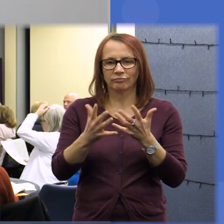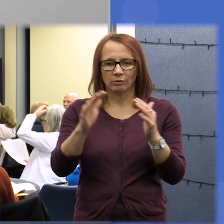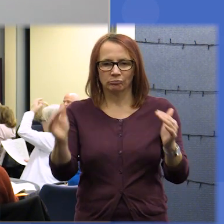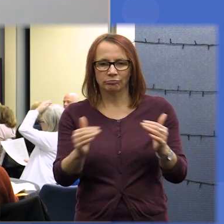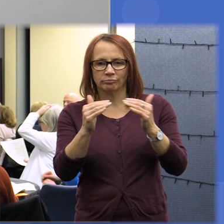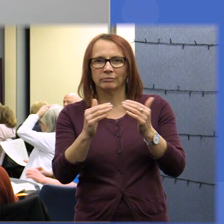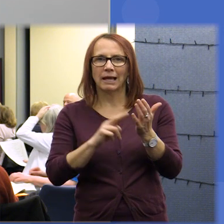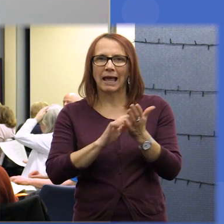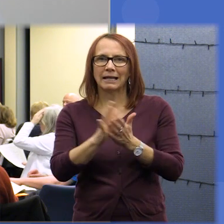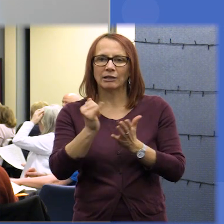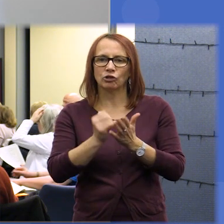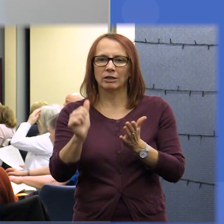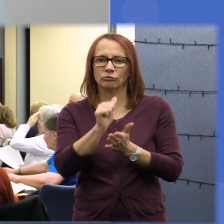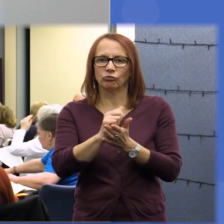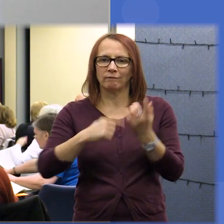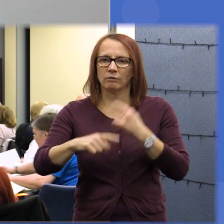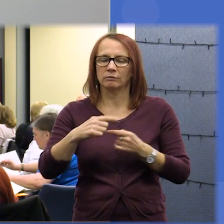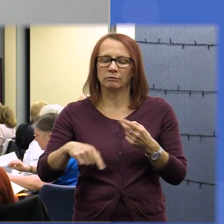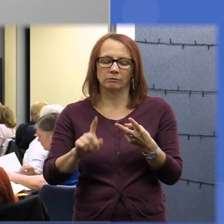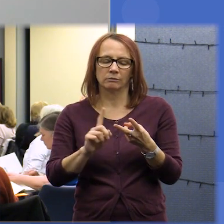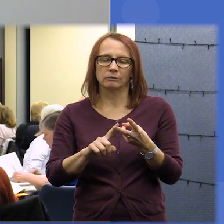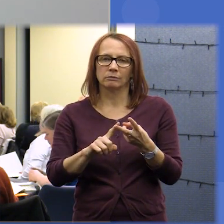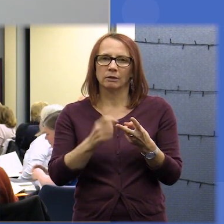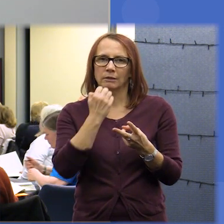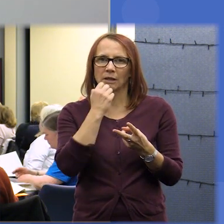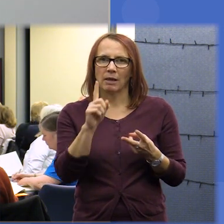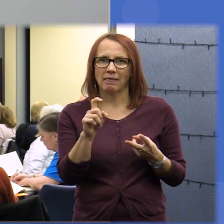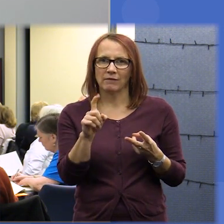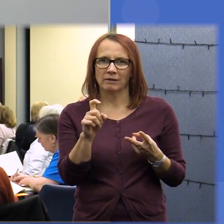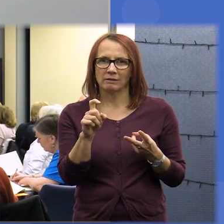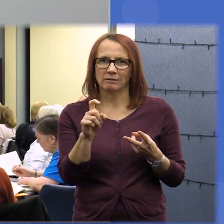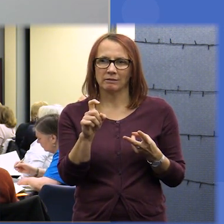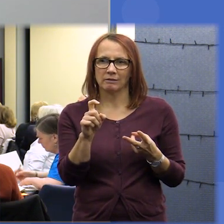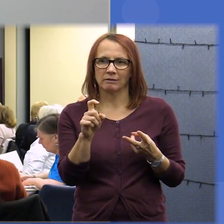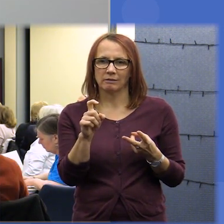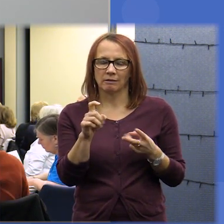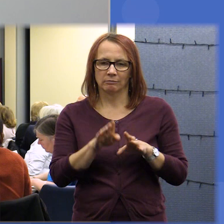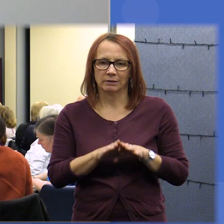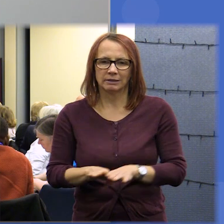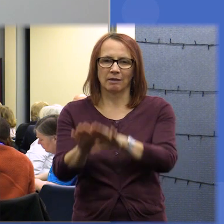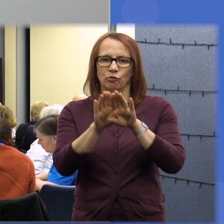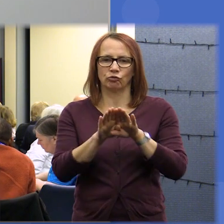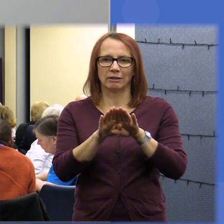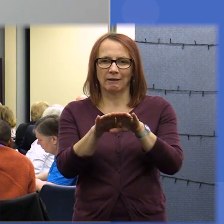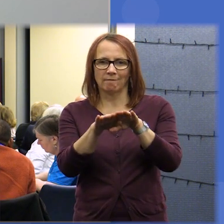Service the second one was number 11 be democratic fear honest transparent and